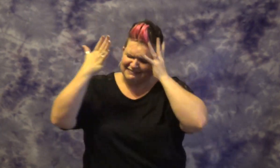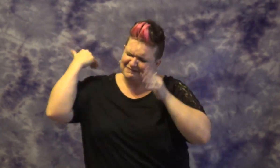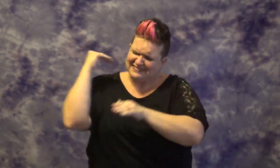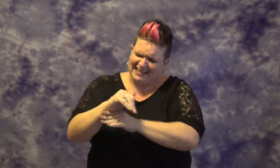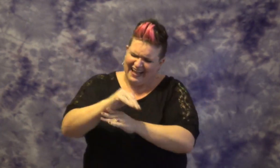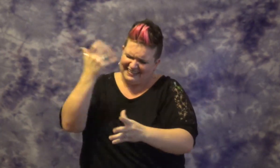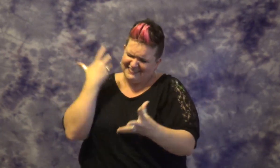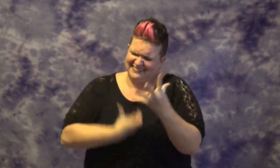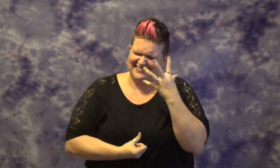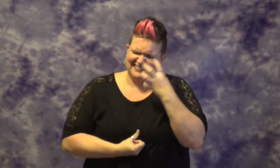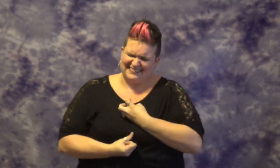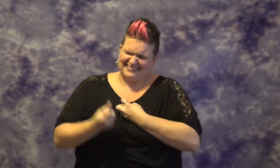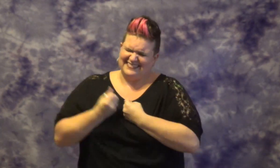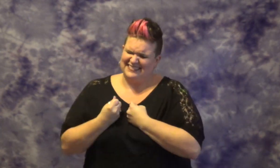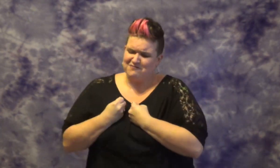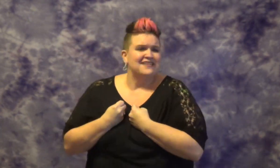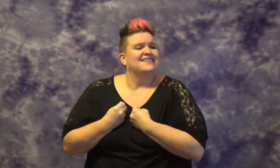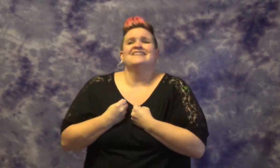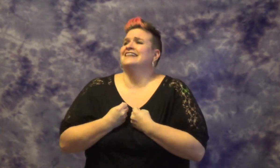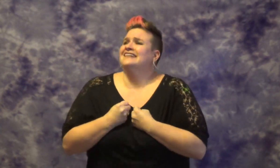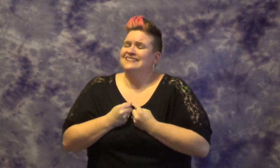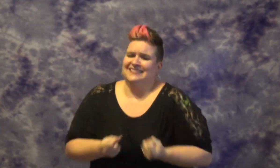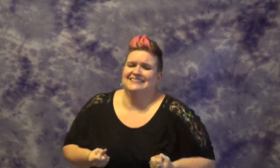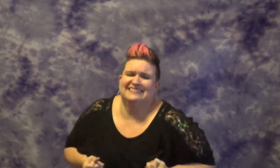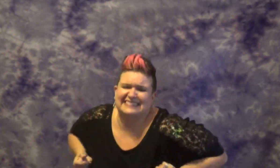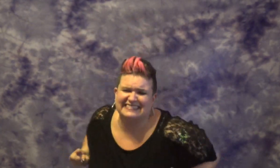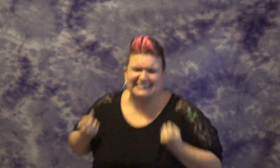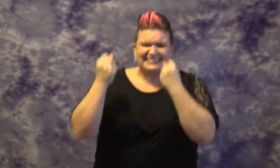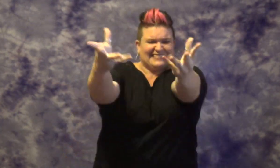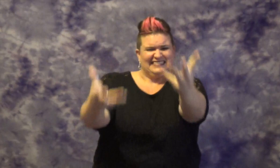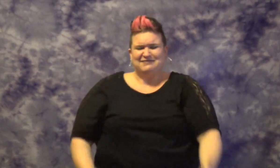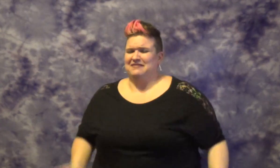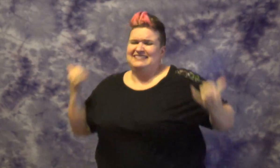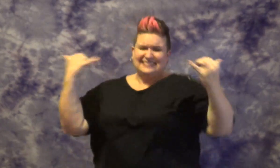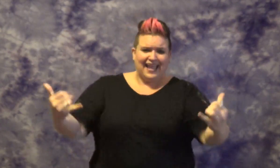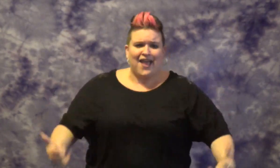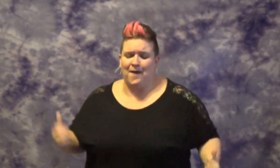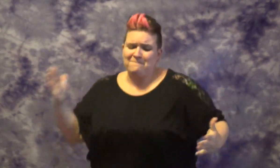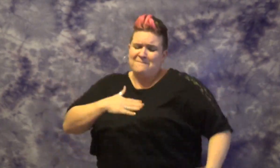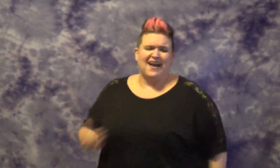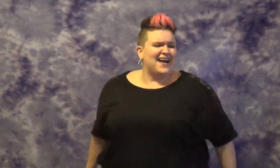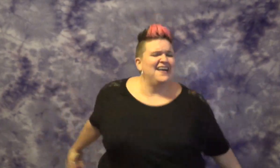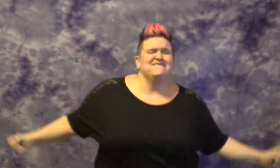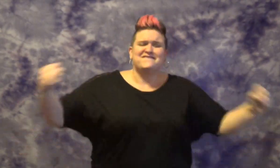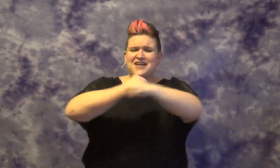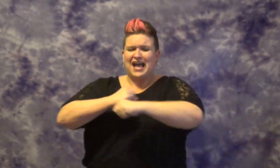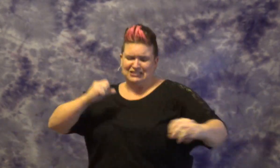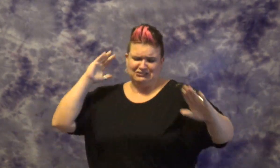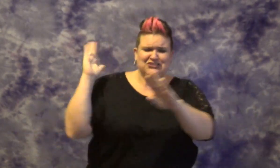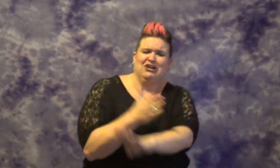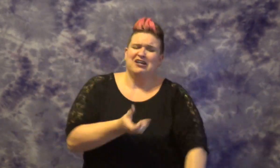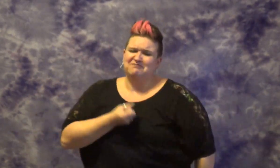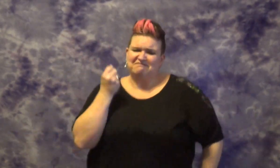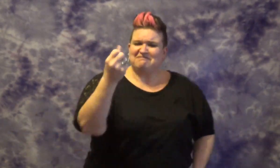TONIGHT EMOTIONS ME KEPT IN ME LET THEM OUT EMOTIONS OUT/THOUGHTS HELD BACK MY (PHYSICAL)FIGHT SONG